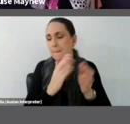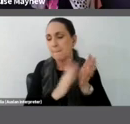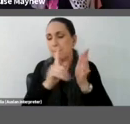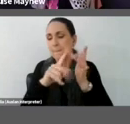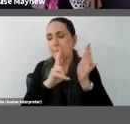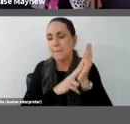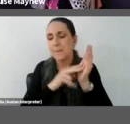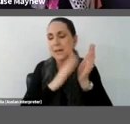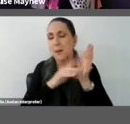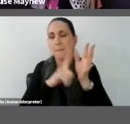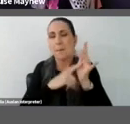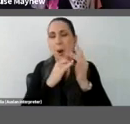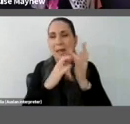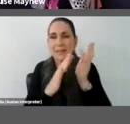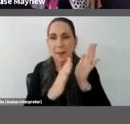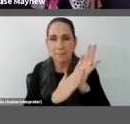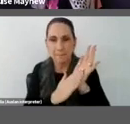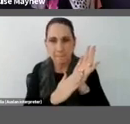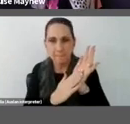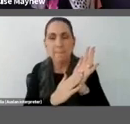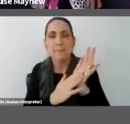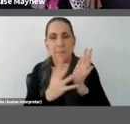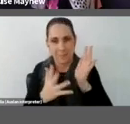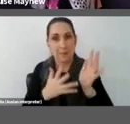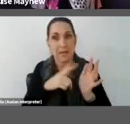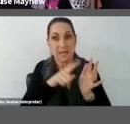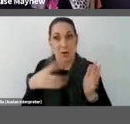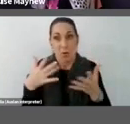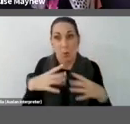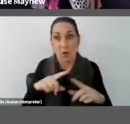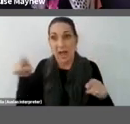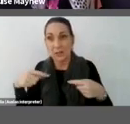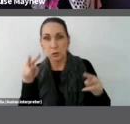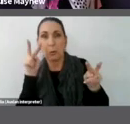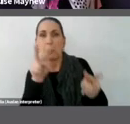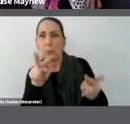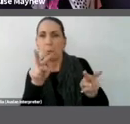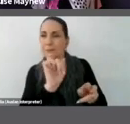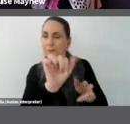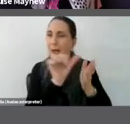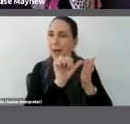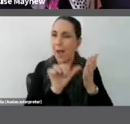They ask us to be aware of the artwork in the gallery and of ourselves in the